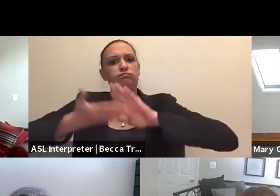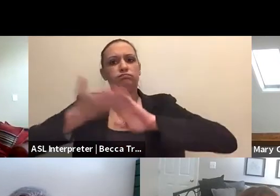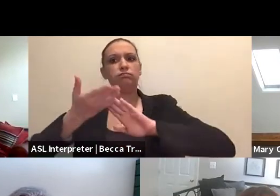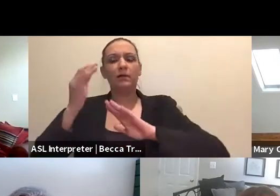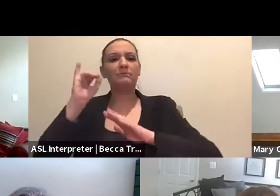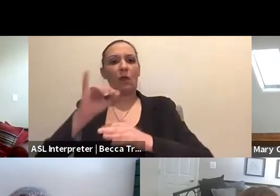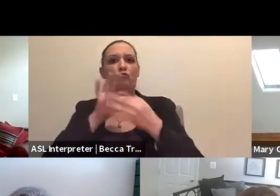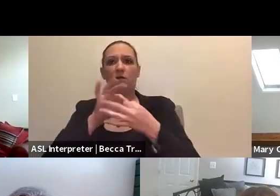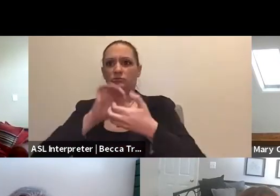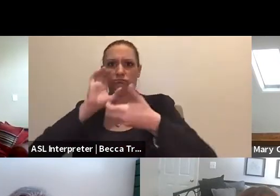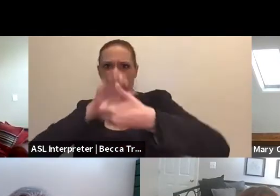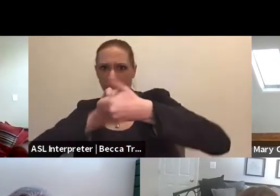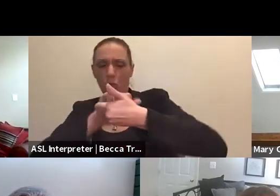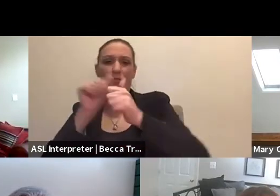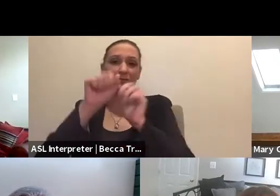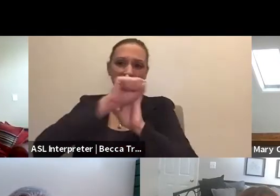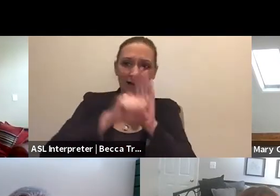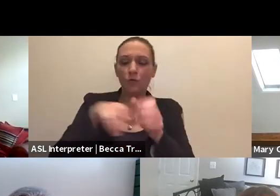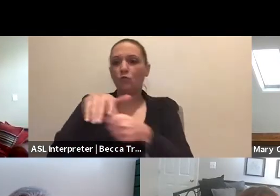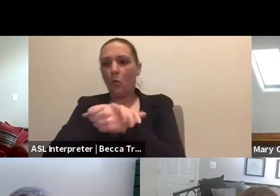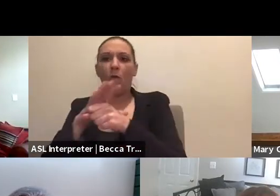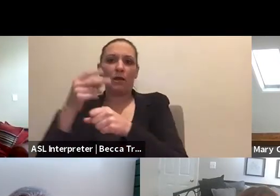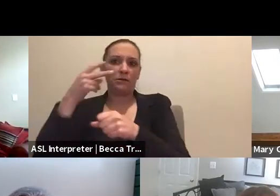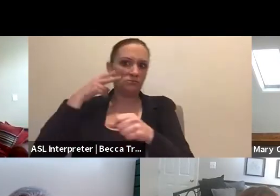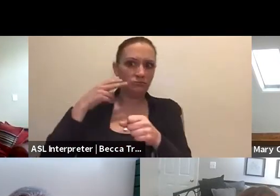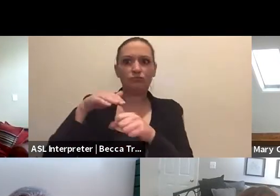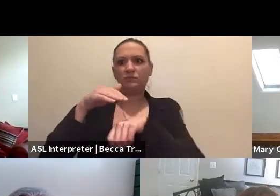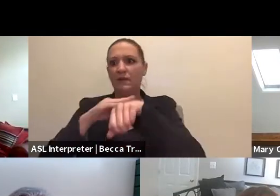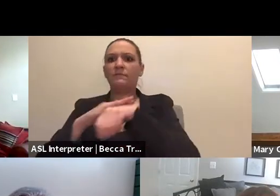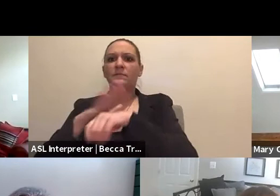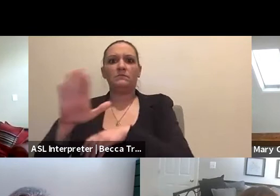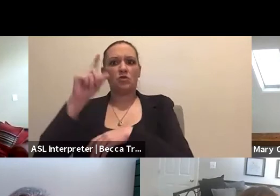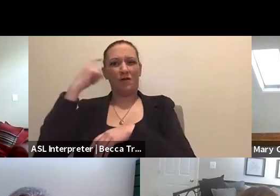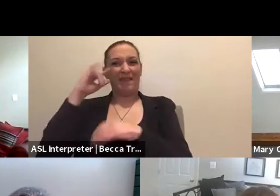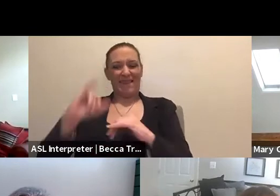with the state, local and tribal governments. And that is how we are activated.